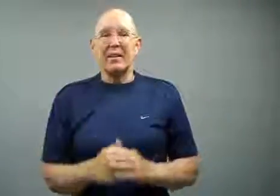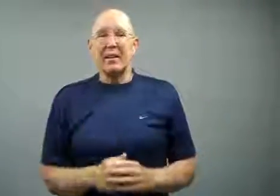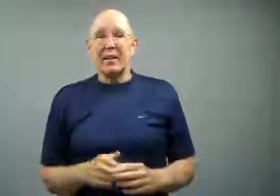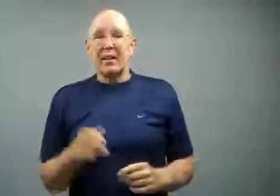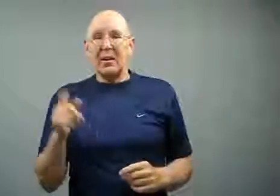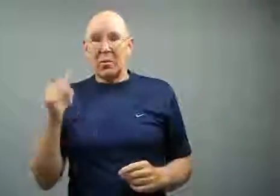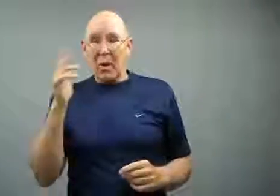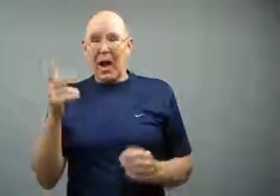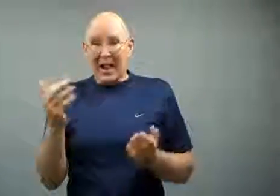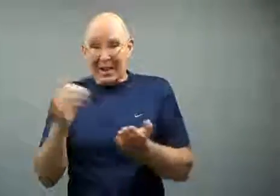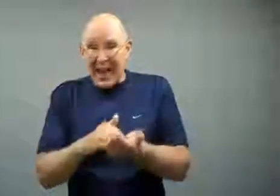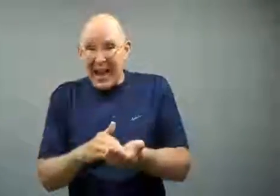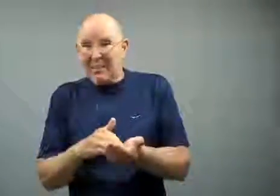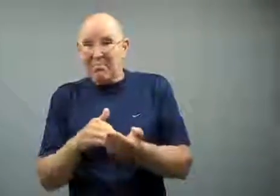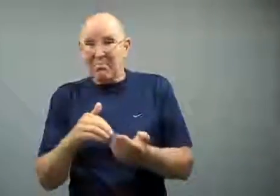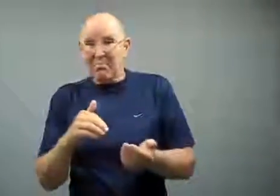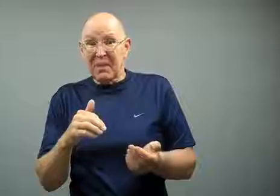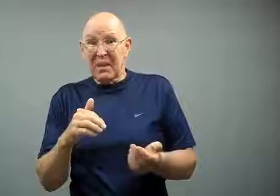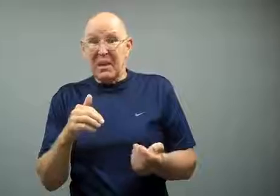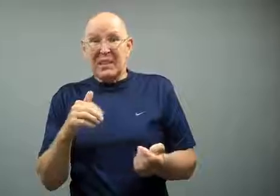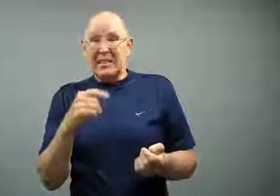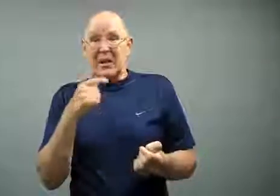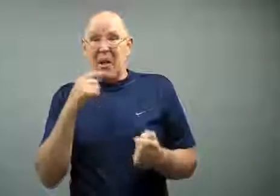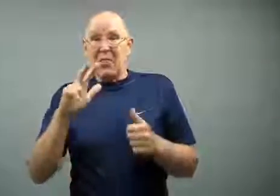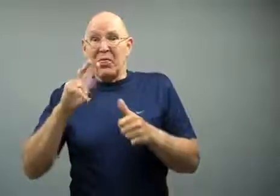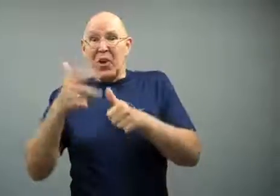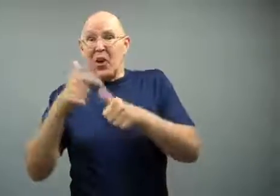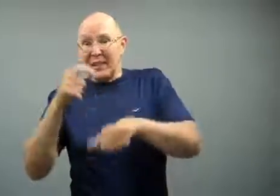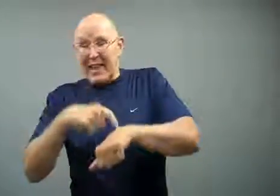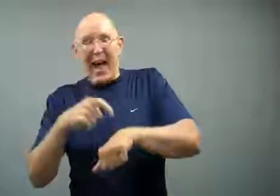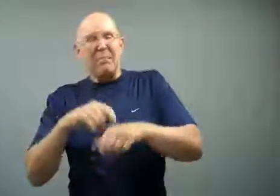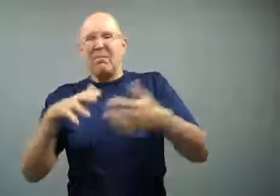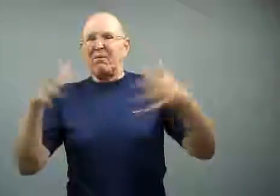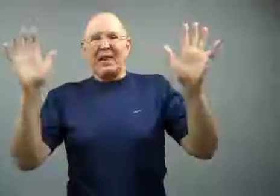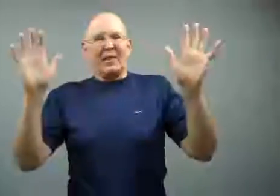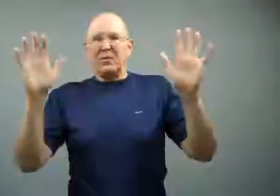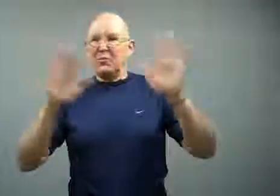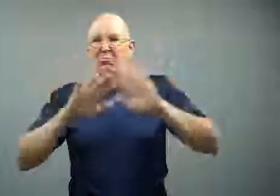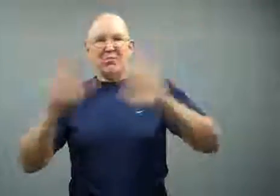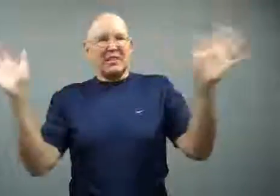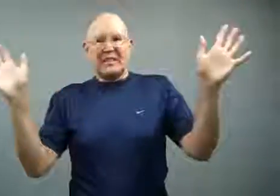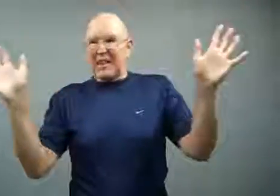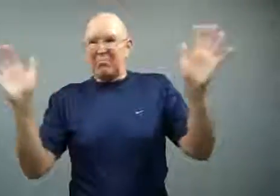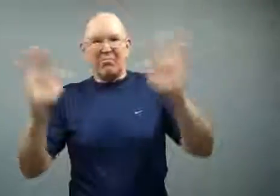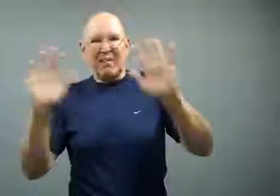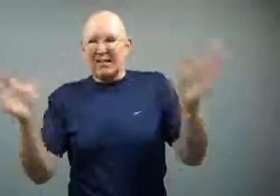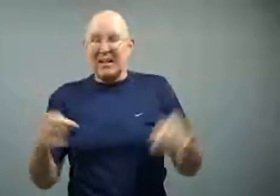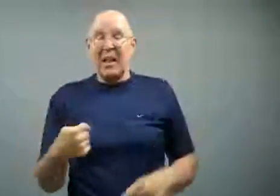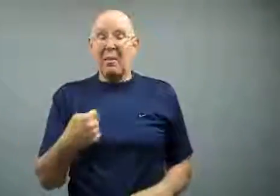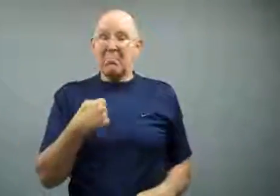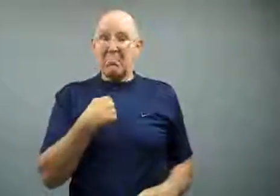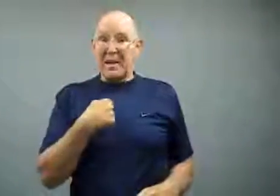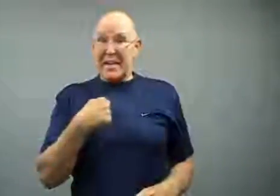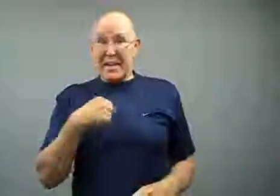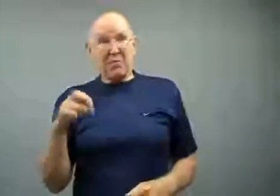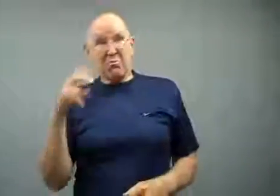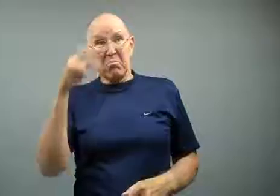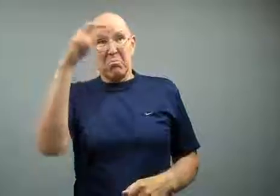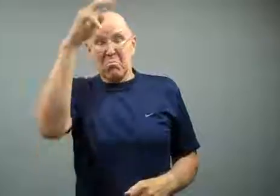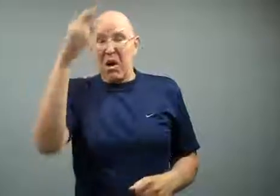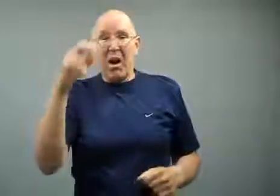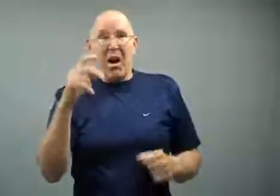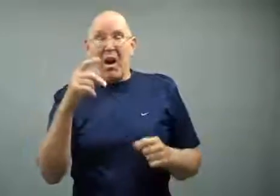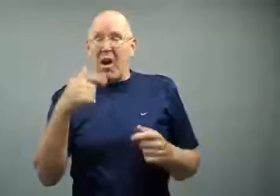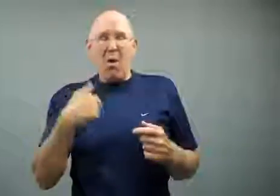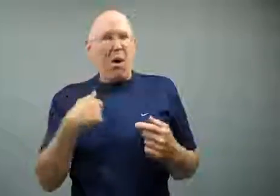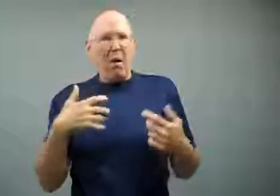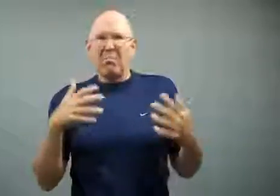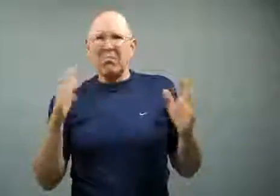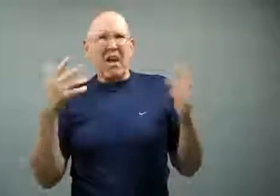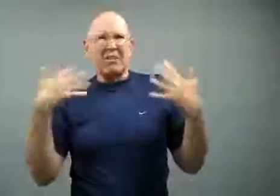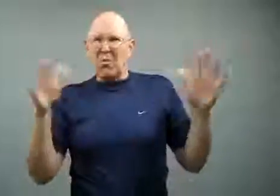He said three times was enough, he wouldn't do it again.